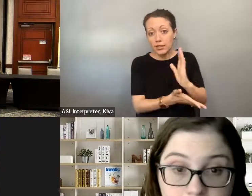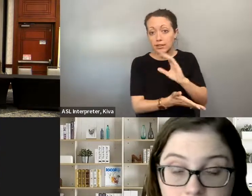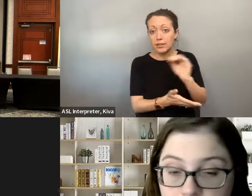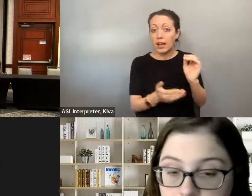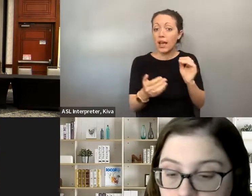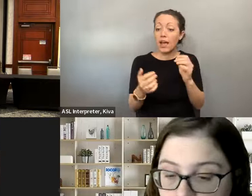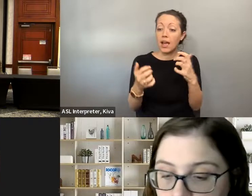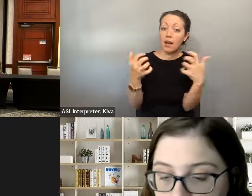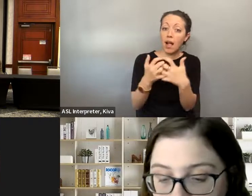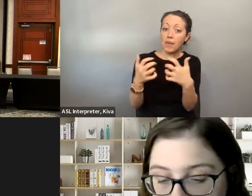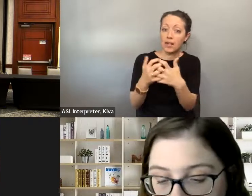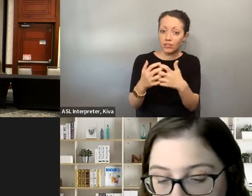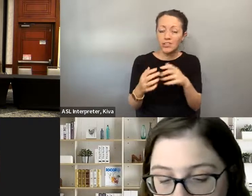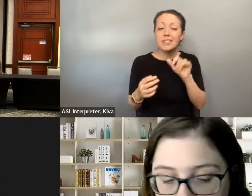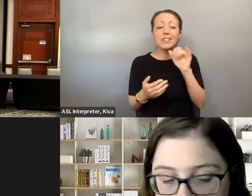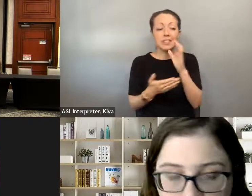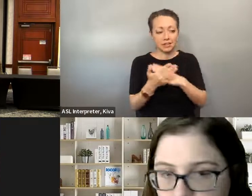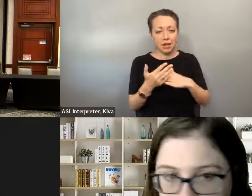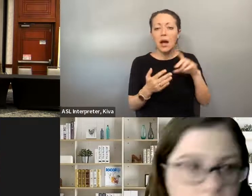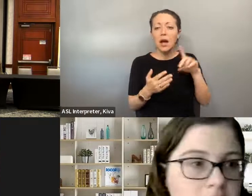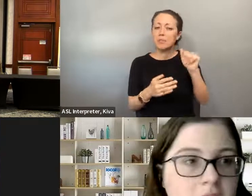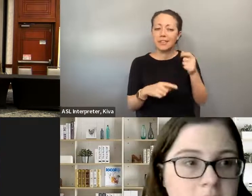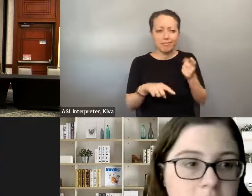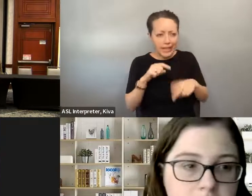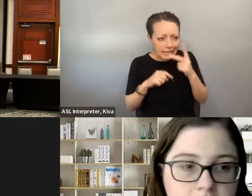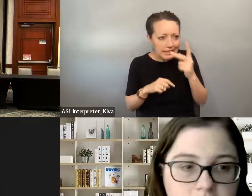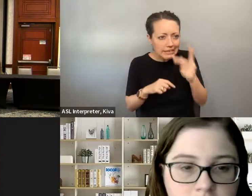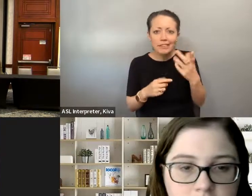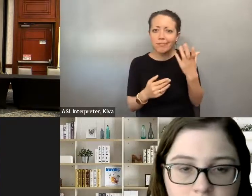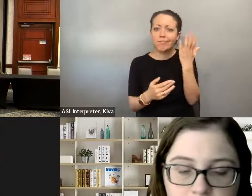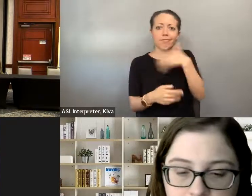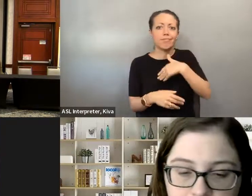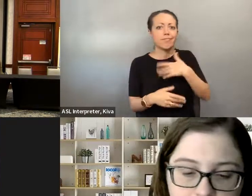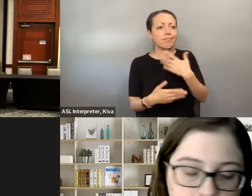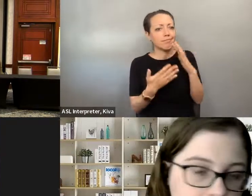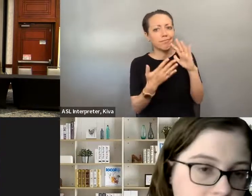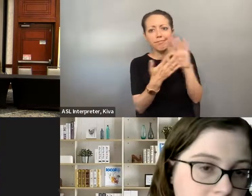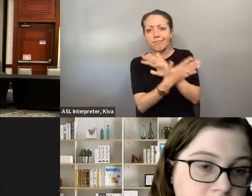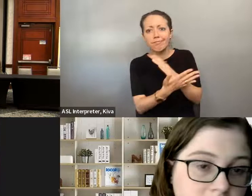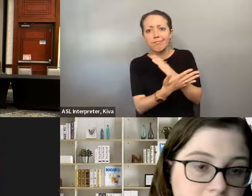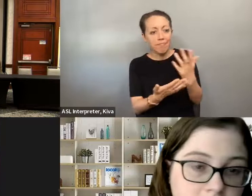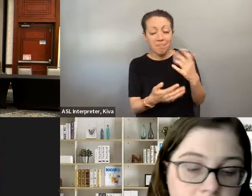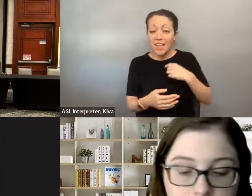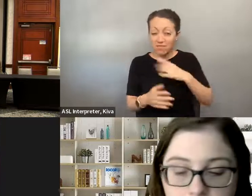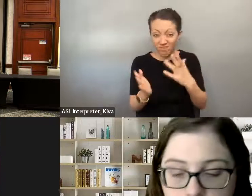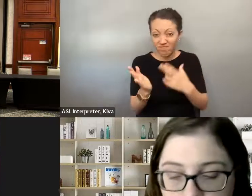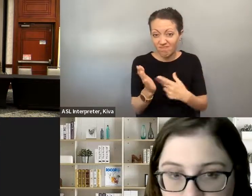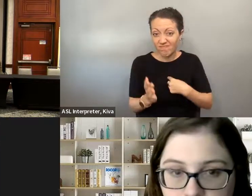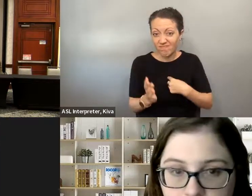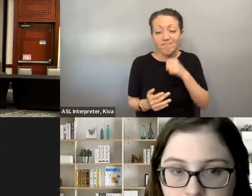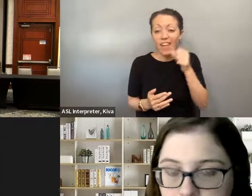people are comfortable and are educated on what their rights are to request accommodations, because somebody who has a primarily